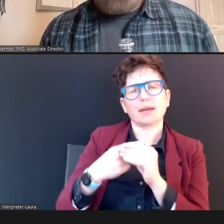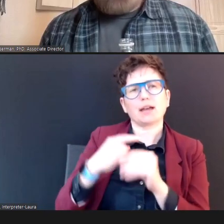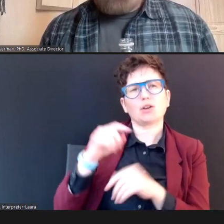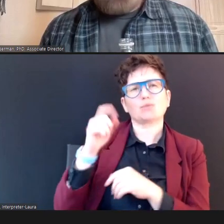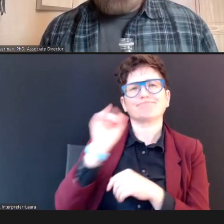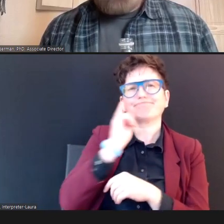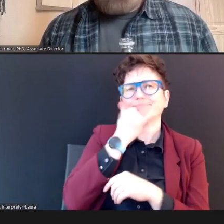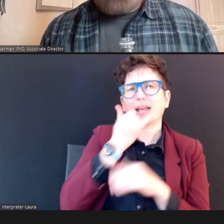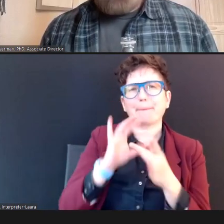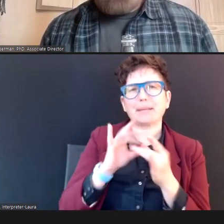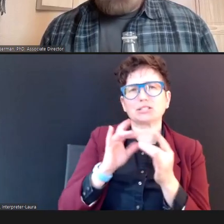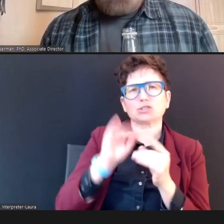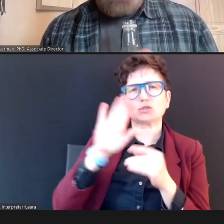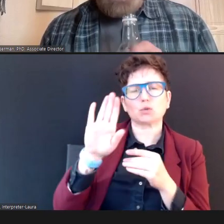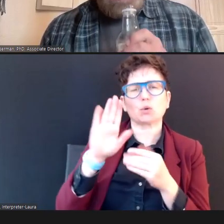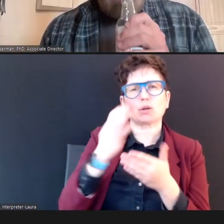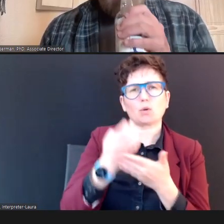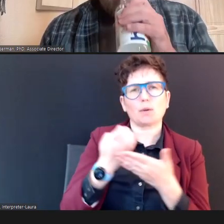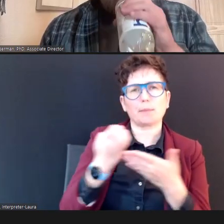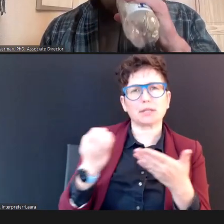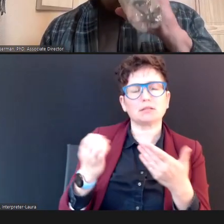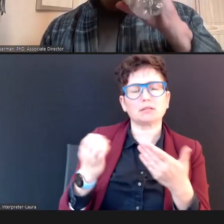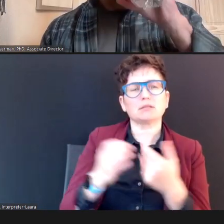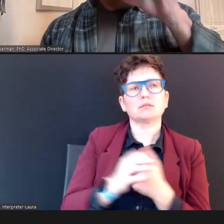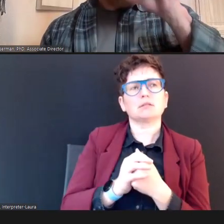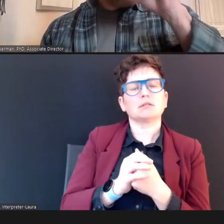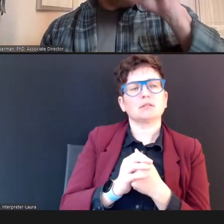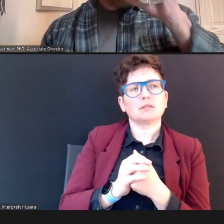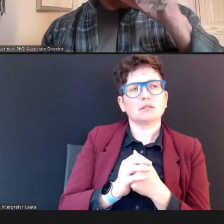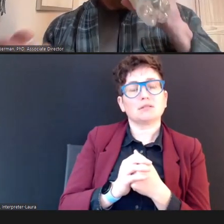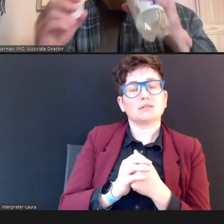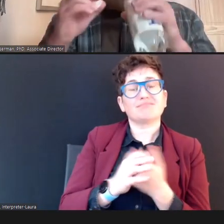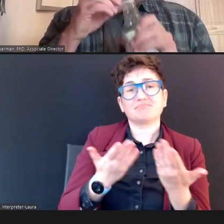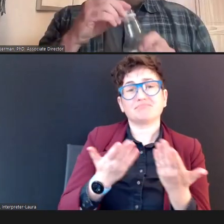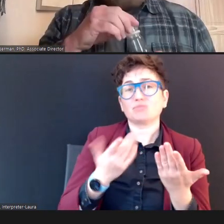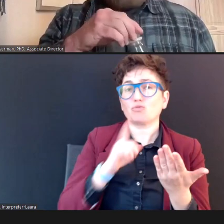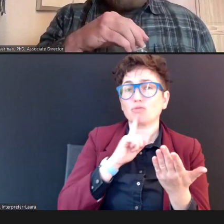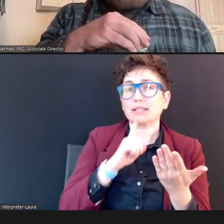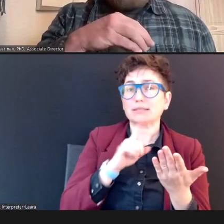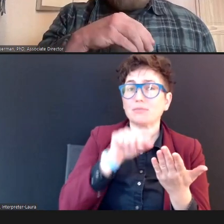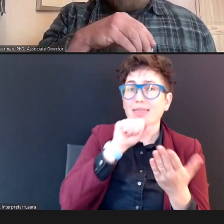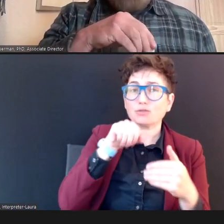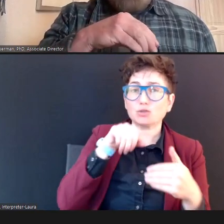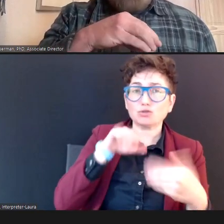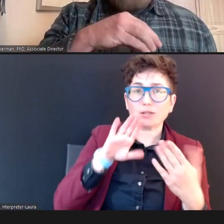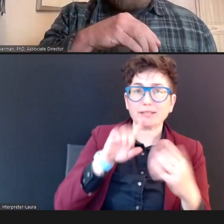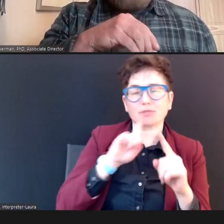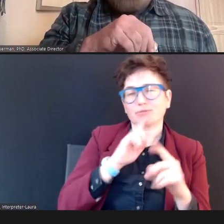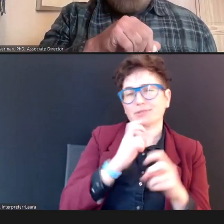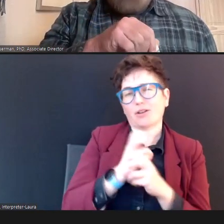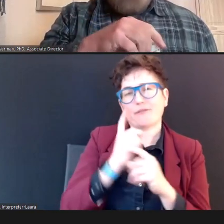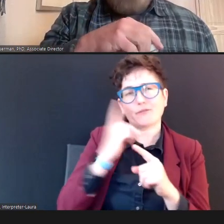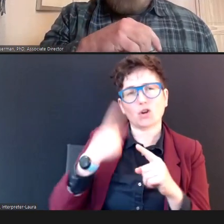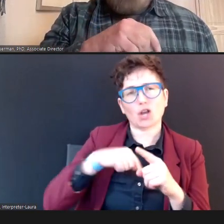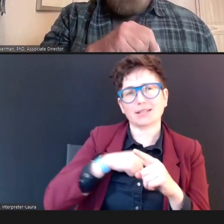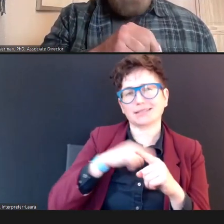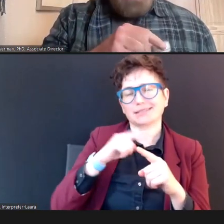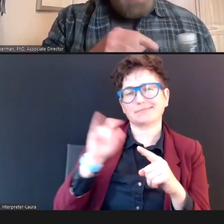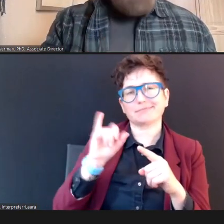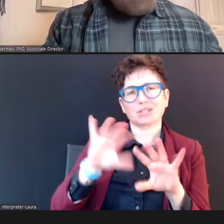And, we would love to address those, but it would be really difficult for us in a group setting, since there are so many different pieces